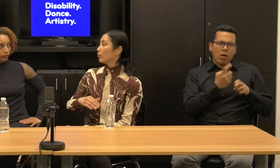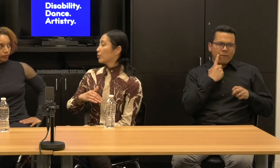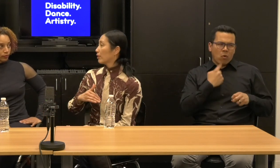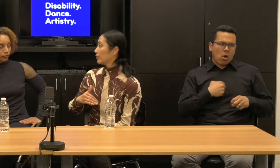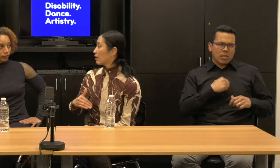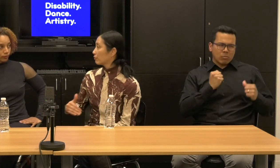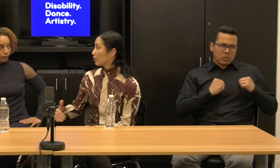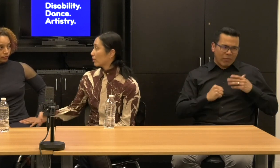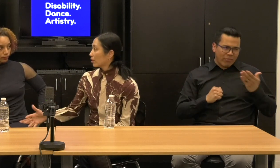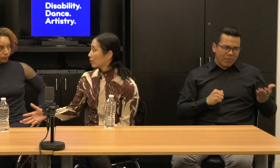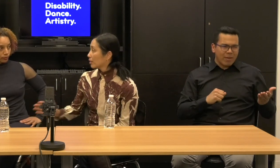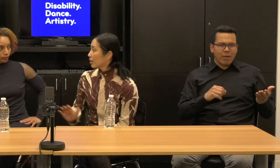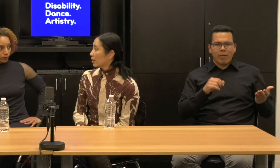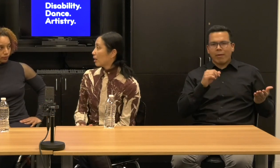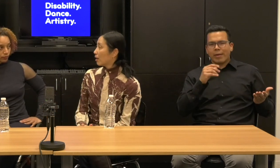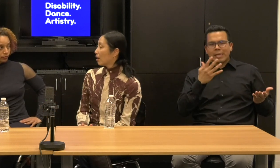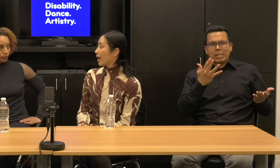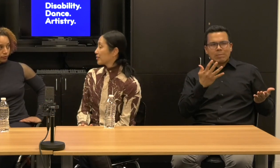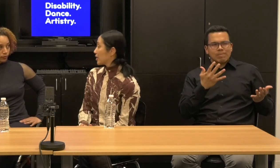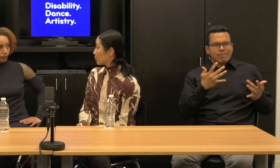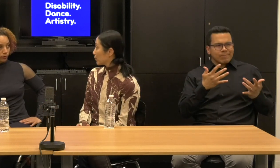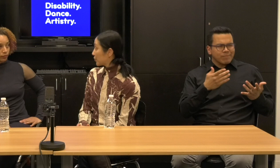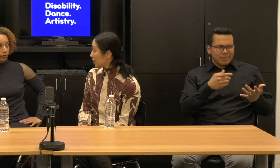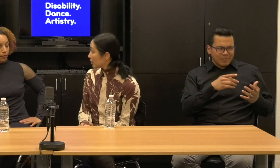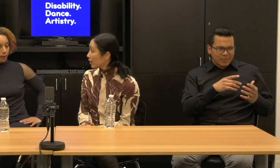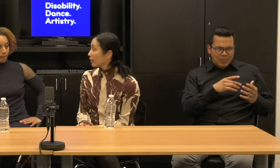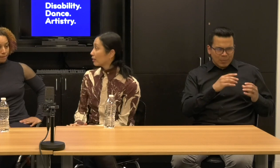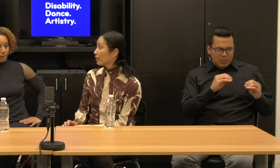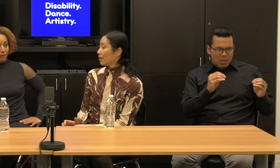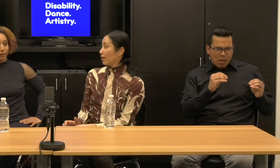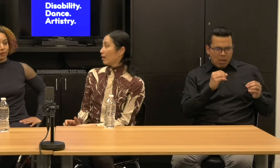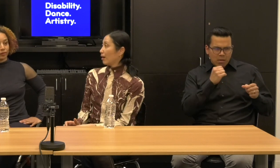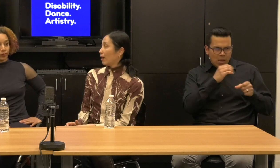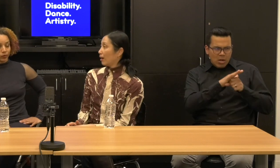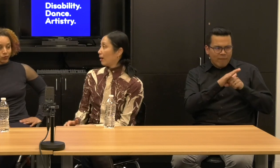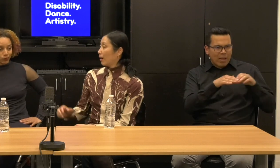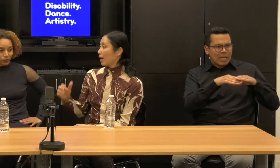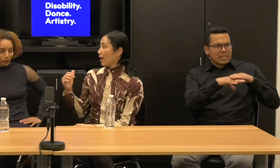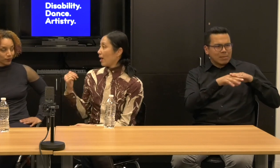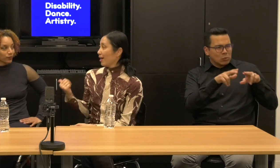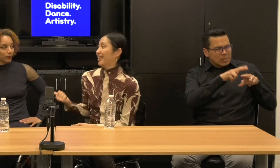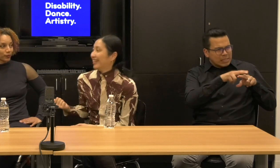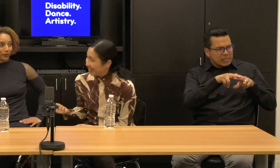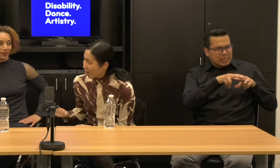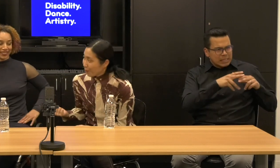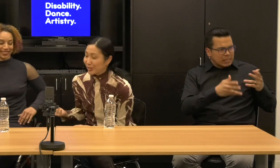We don't have enough of accessible seating.